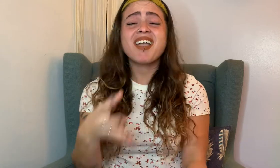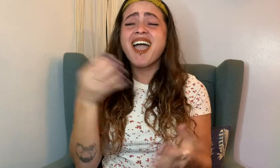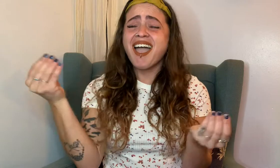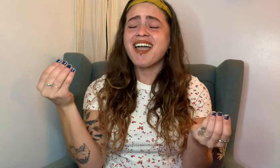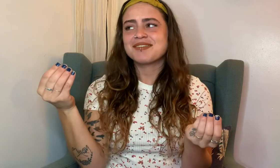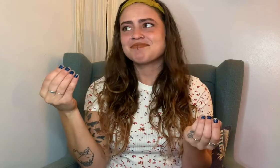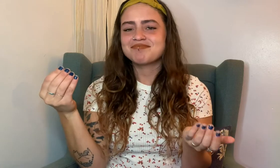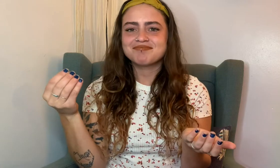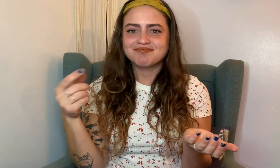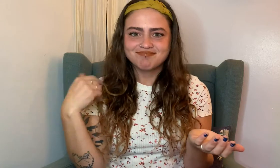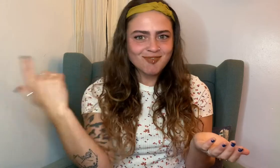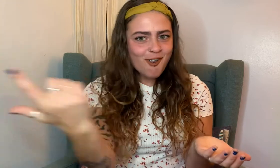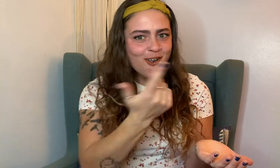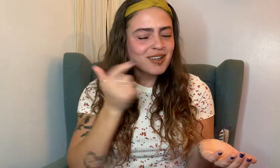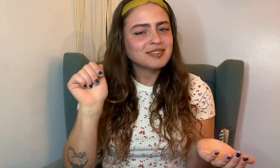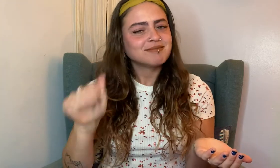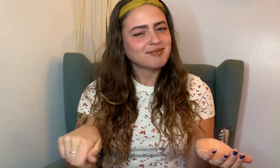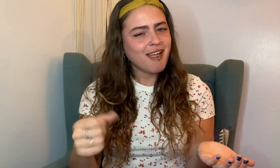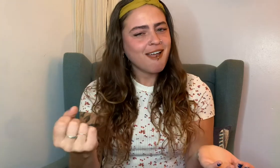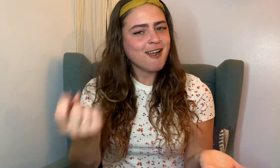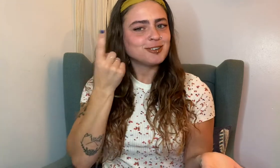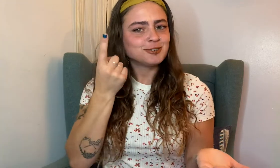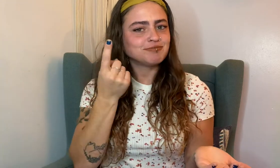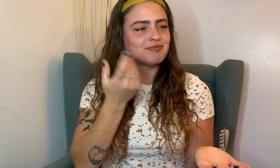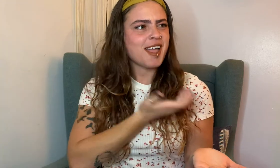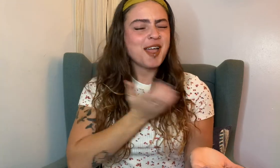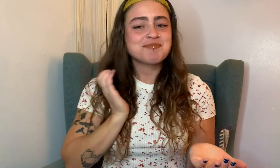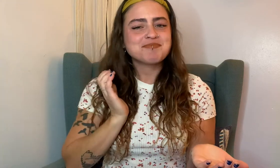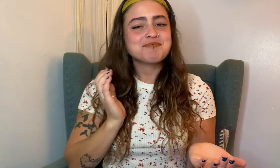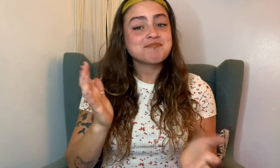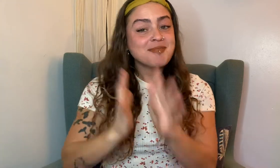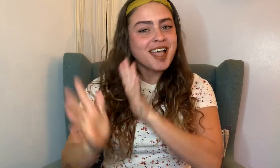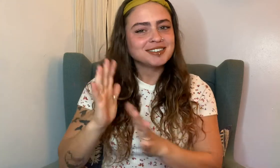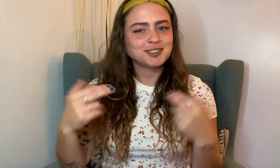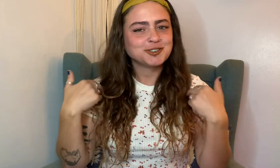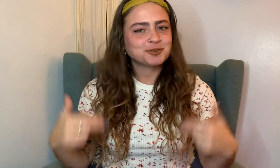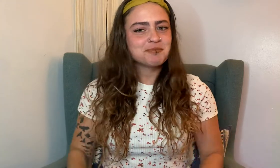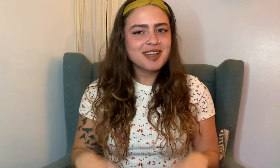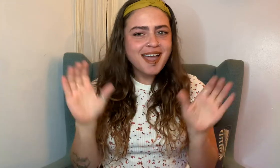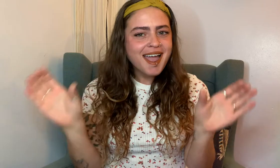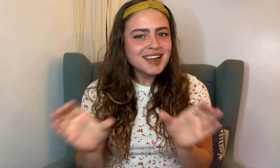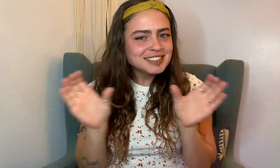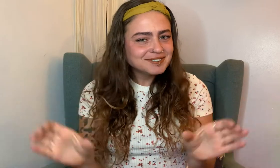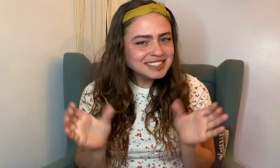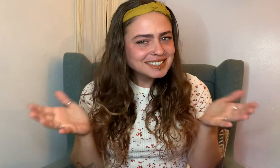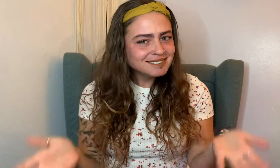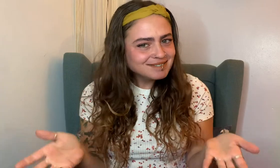and further understanding of our past human activities!